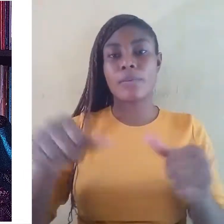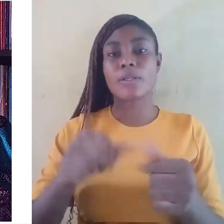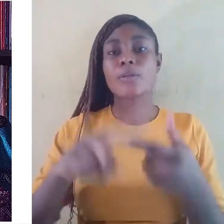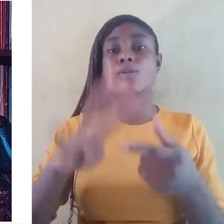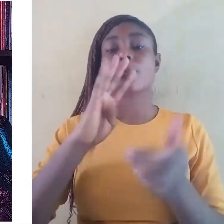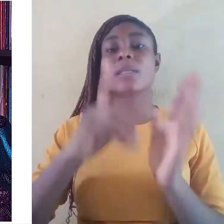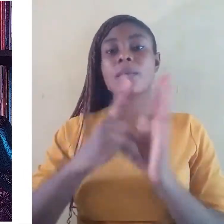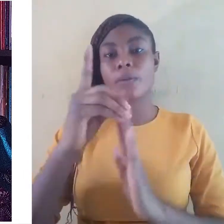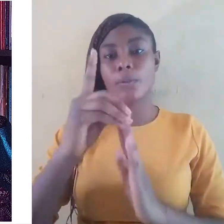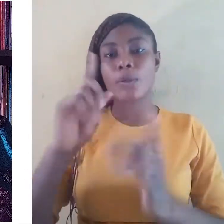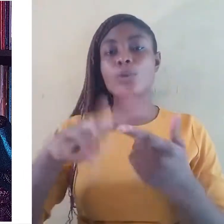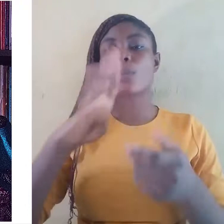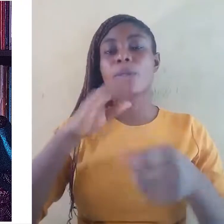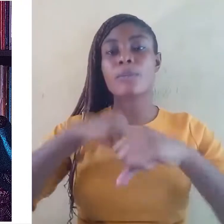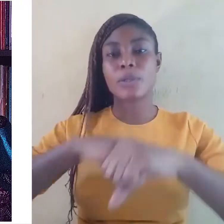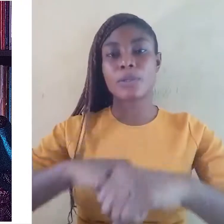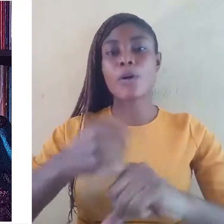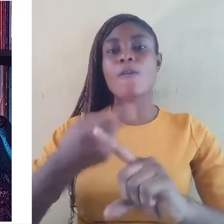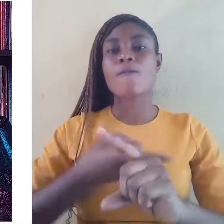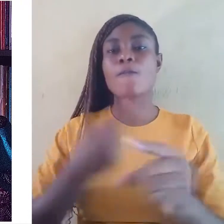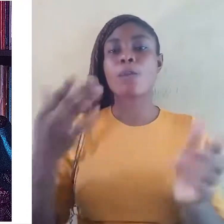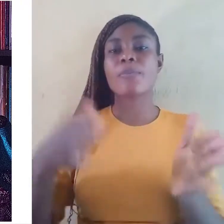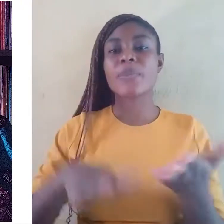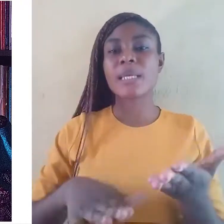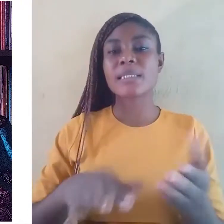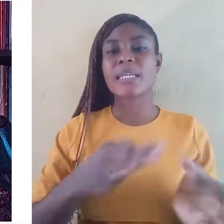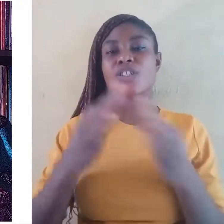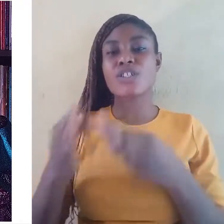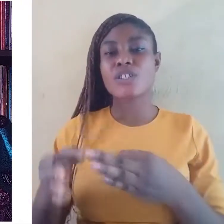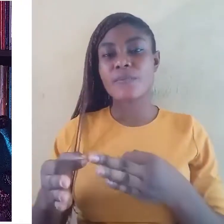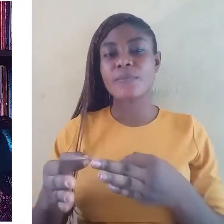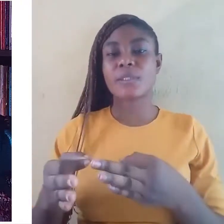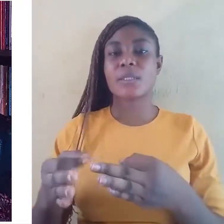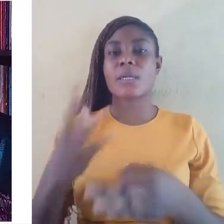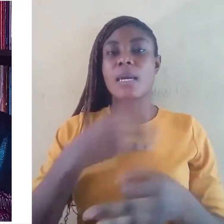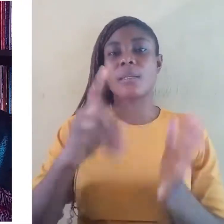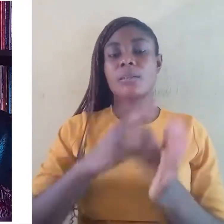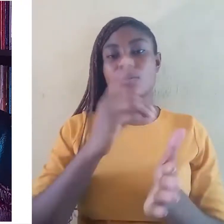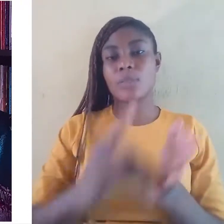from assimilation, shift, death, and discrimination.